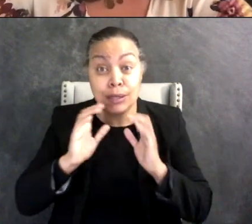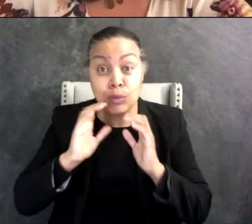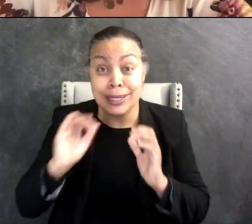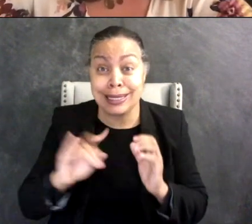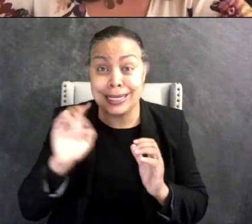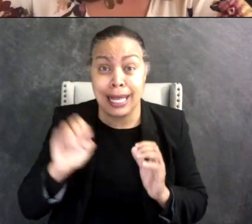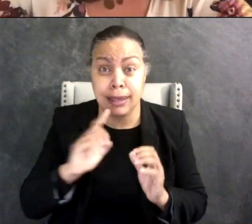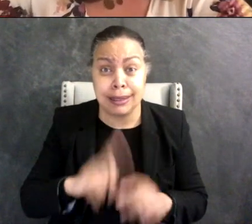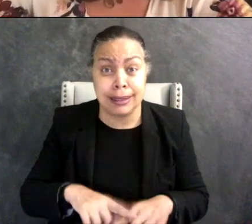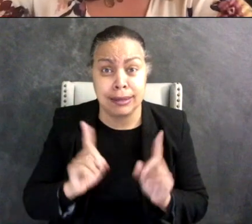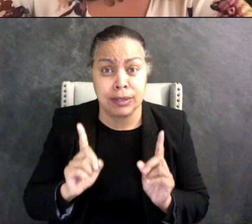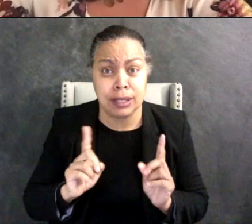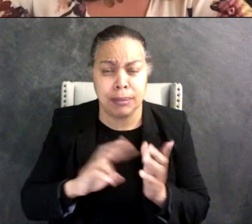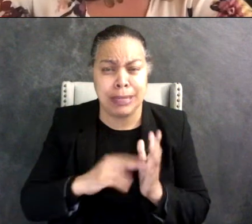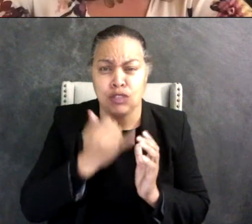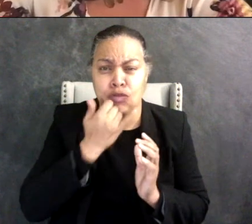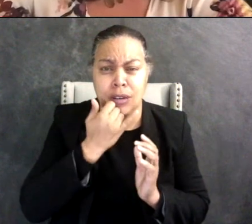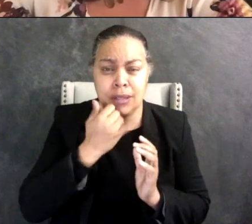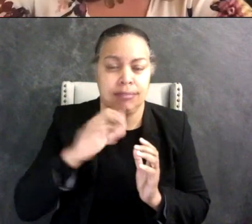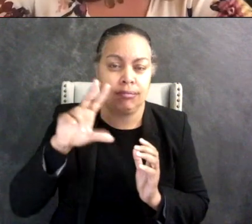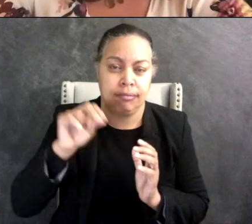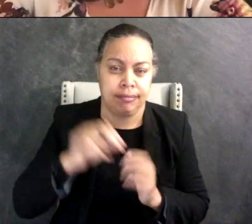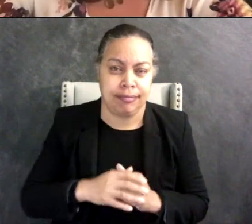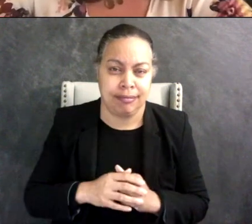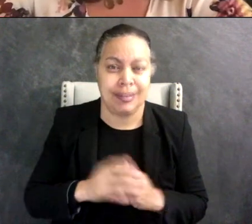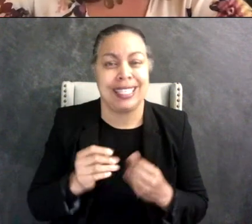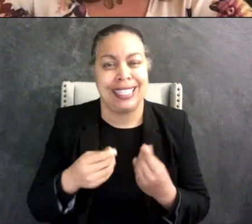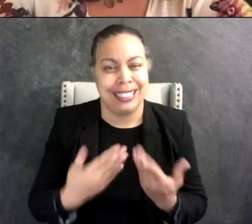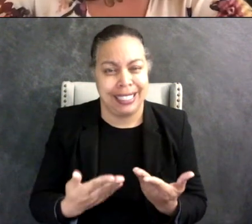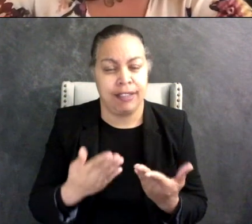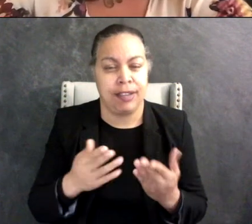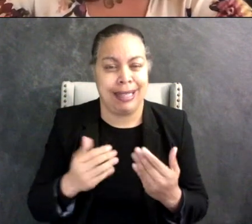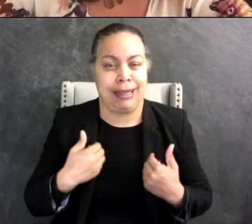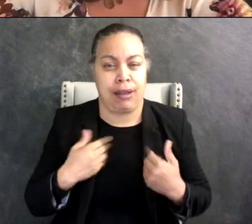And giving people especially young kids that message is completely unacceptable